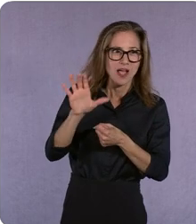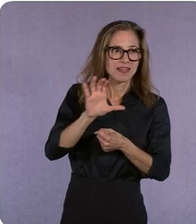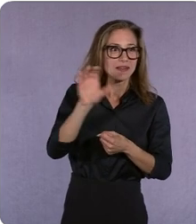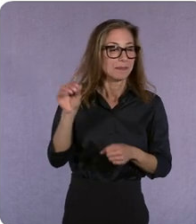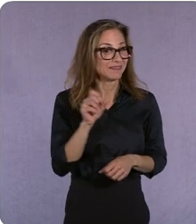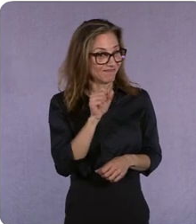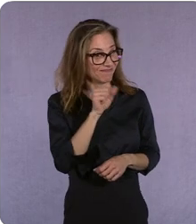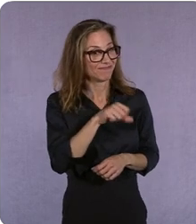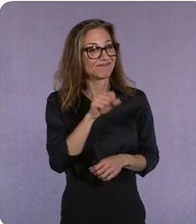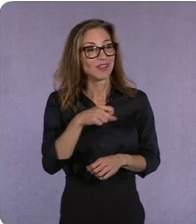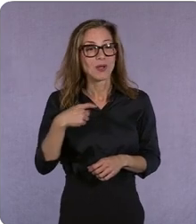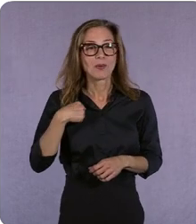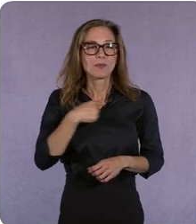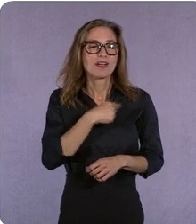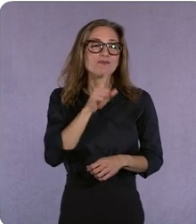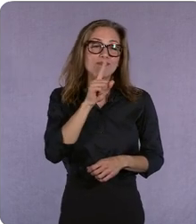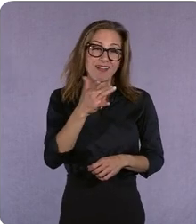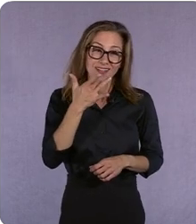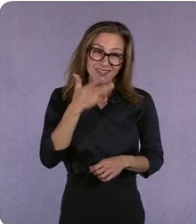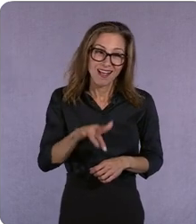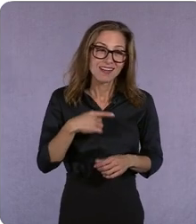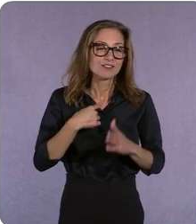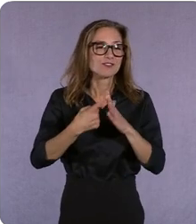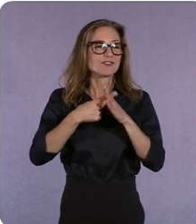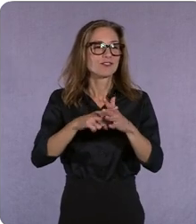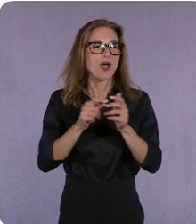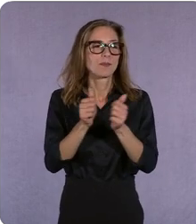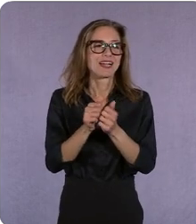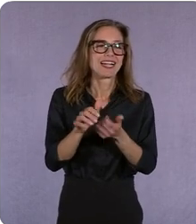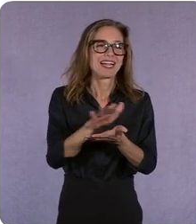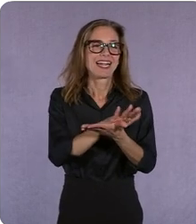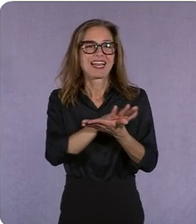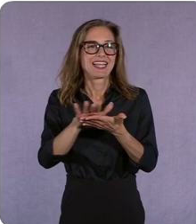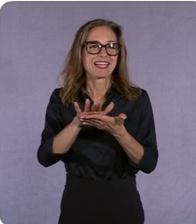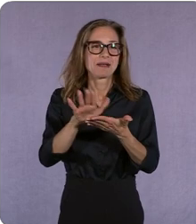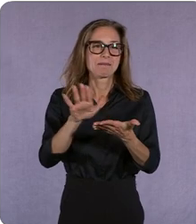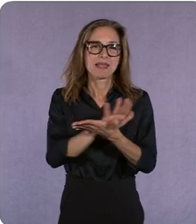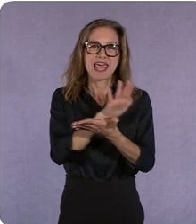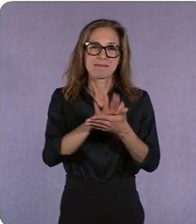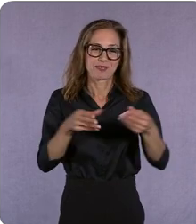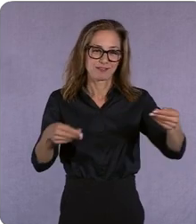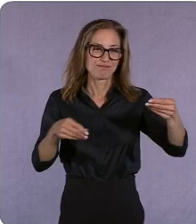lucky to be able to start with a clean sheet of paper, but not really because i had Reese and...